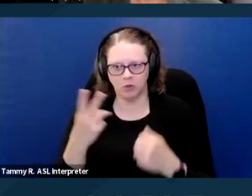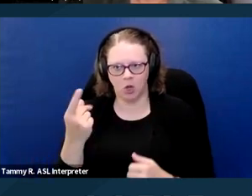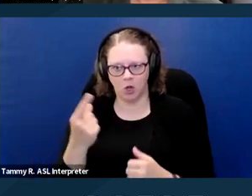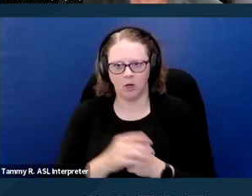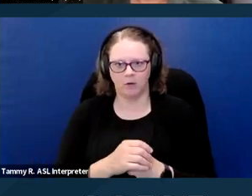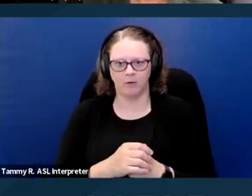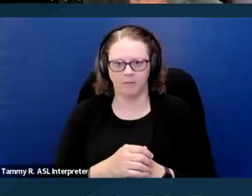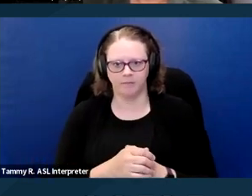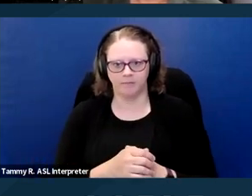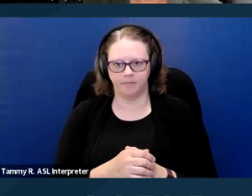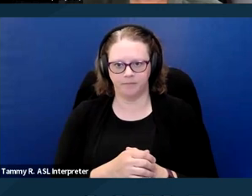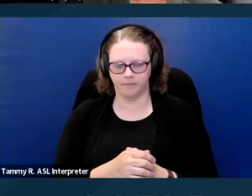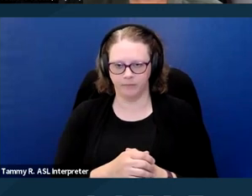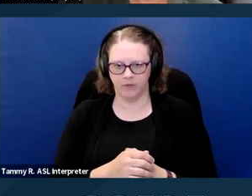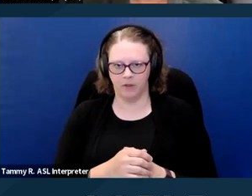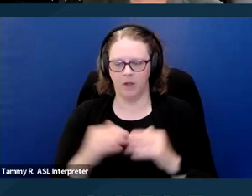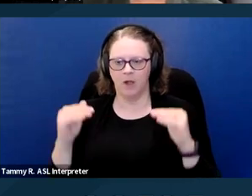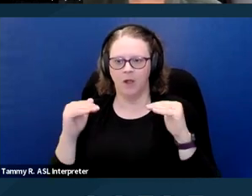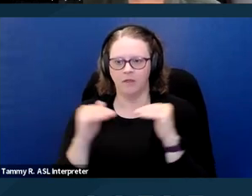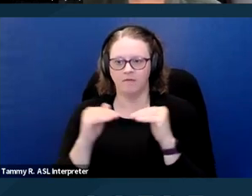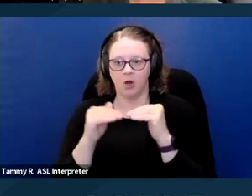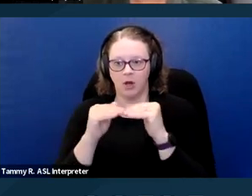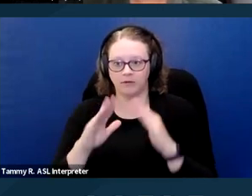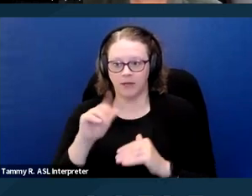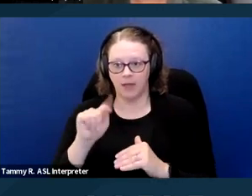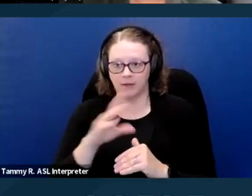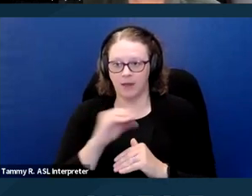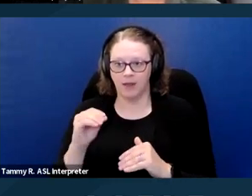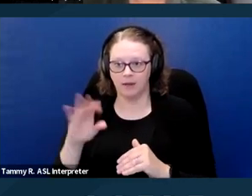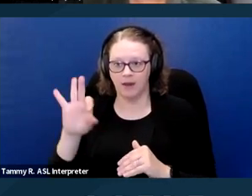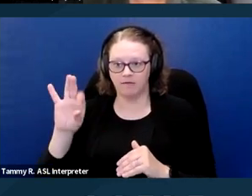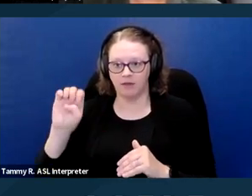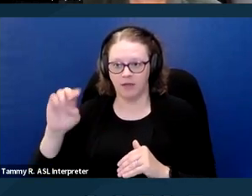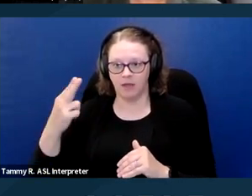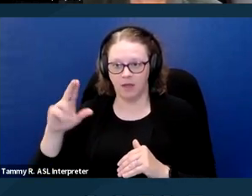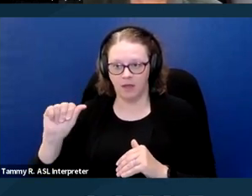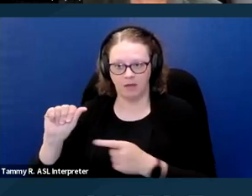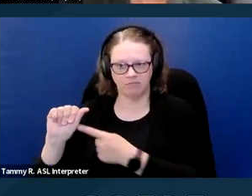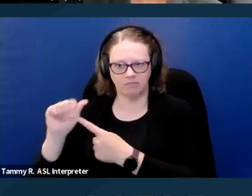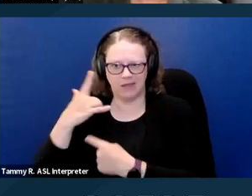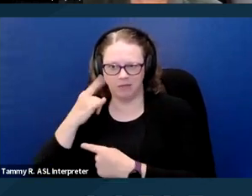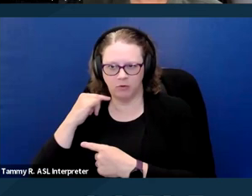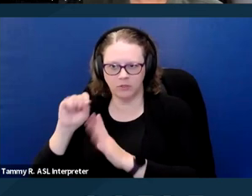and the Fair Housing Act and also the Fair Employment and Housing Act on the state level say